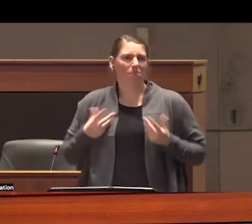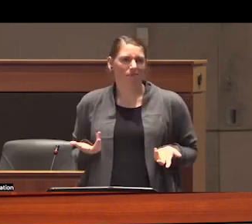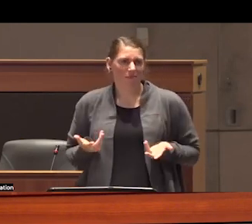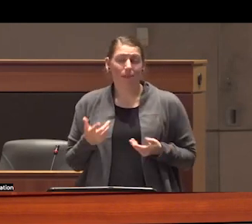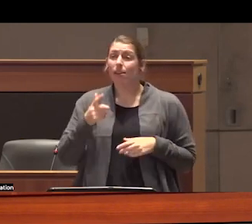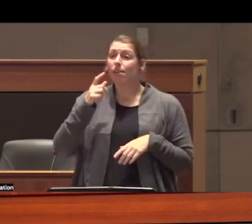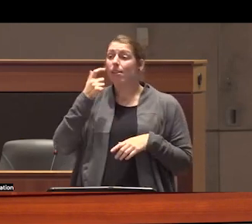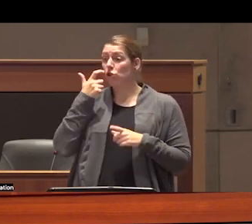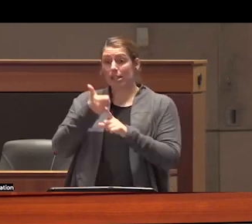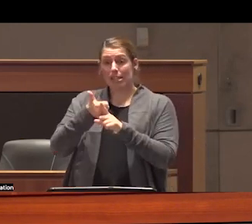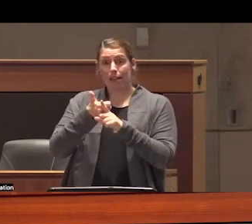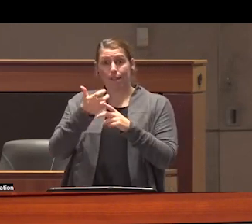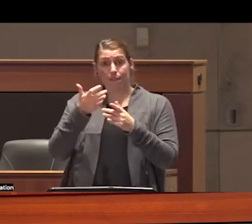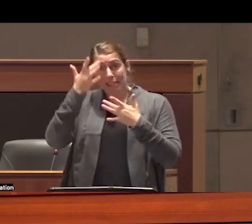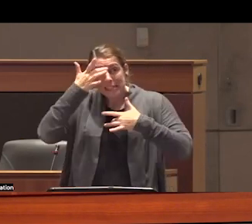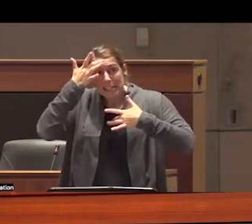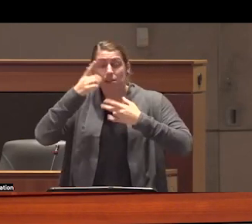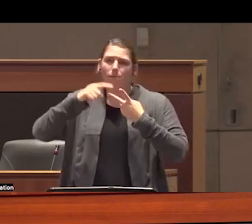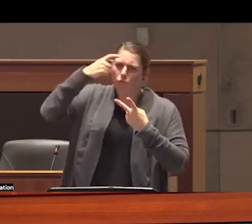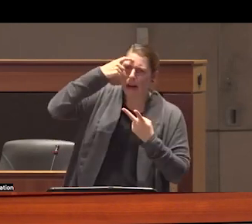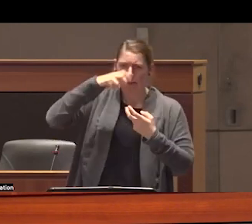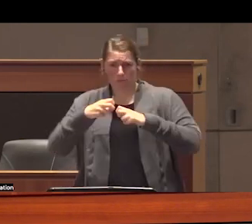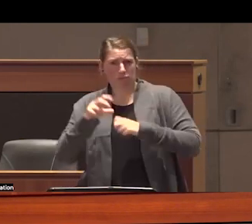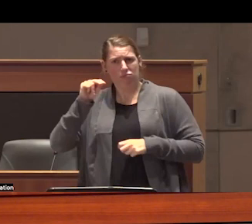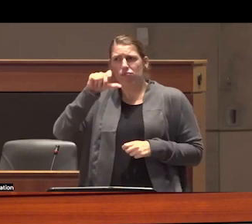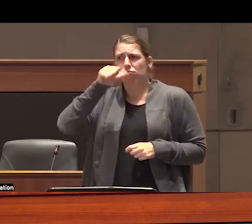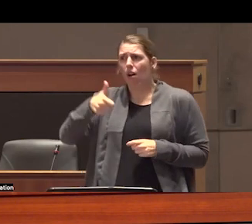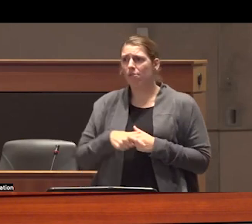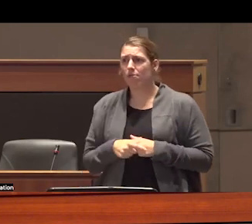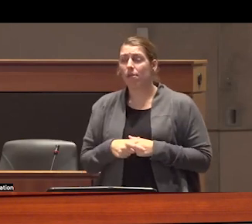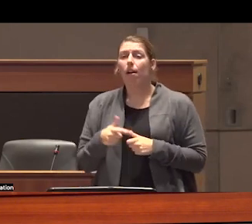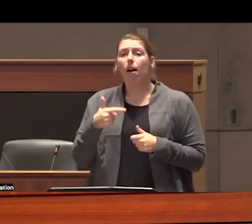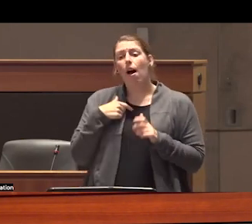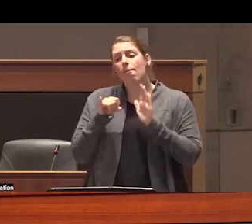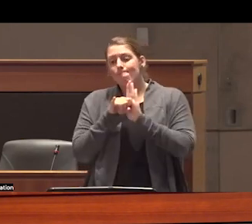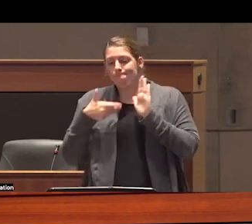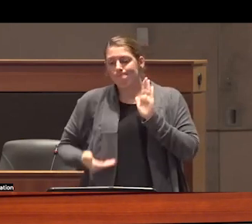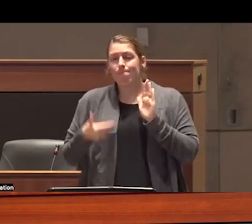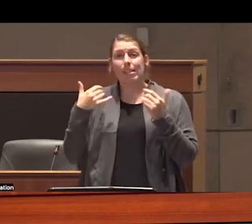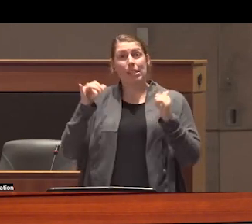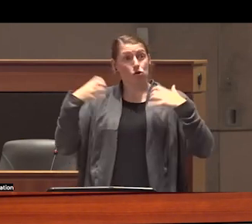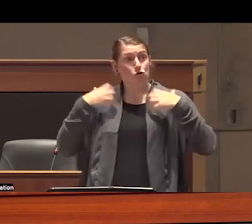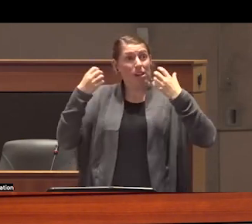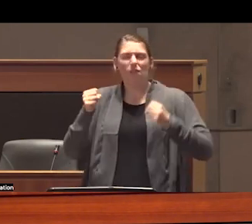a disease brain related or otherwise and I no longer identify as being in recovery rather I